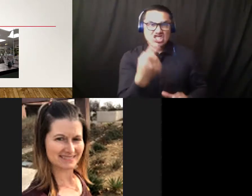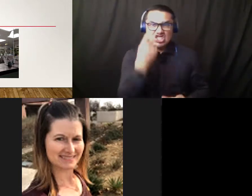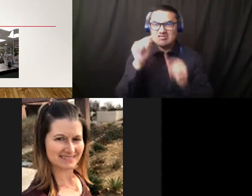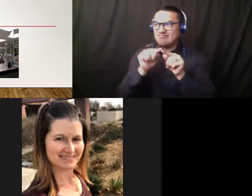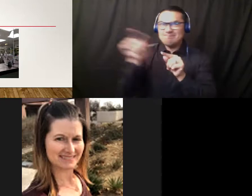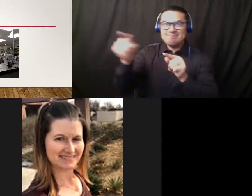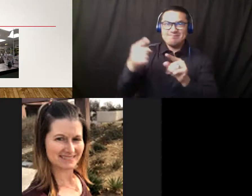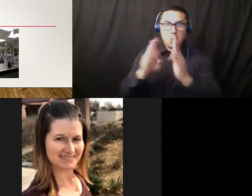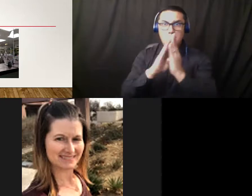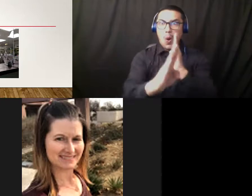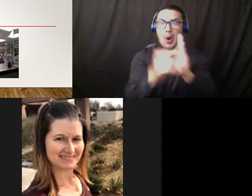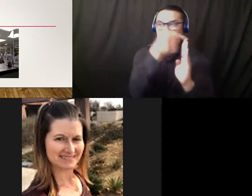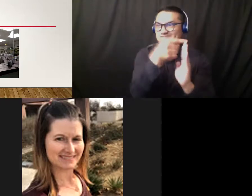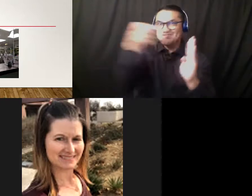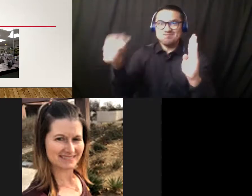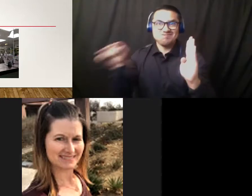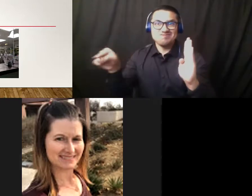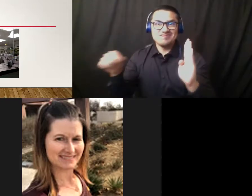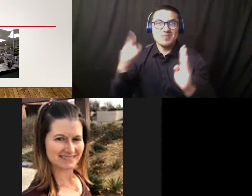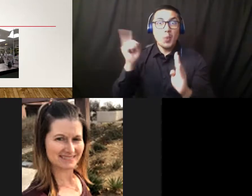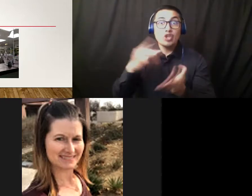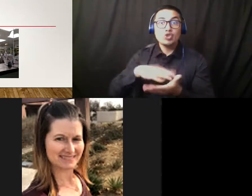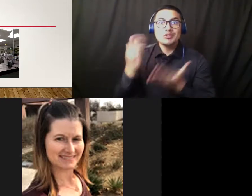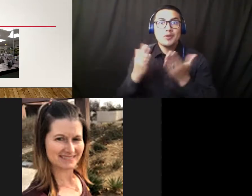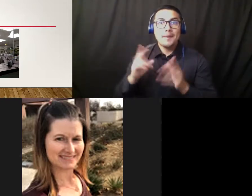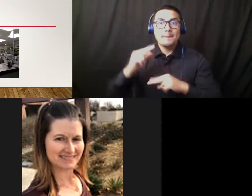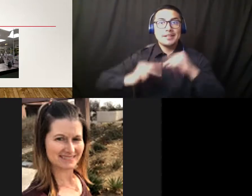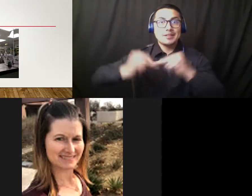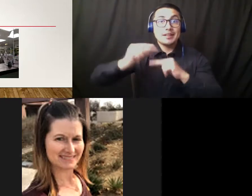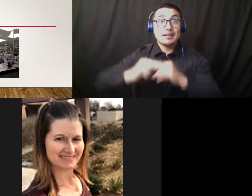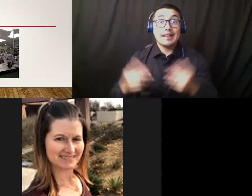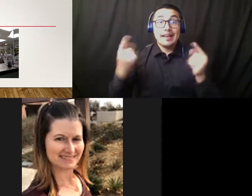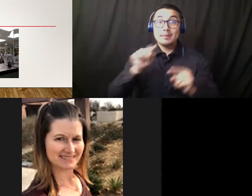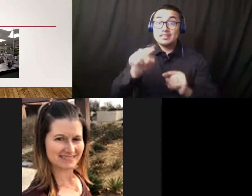in the Student Services building. And it shows the number of different